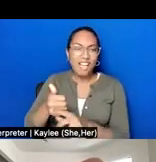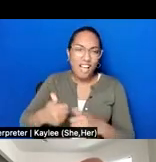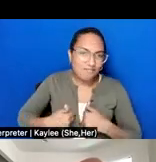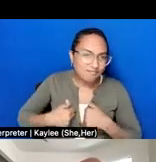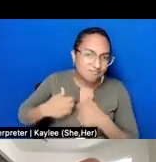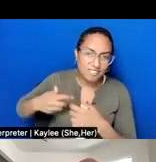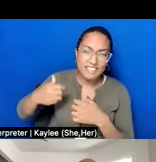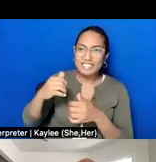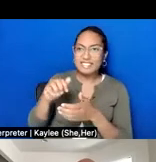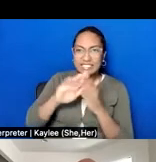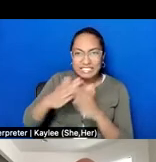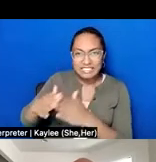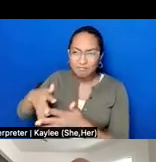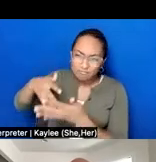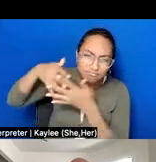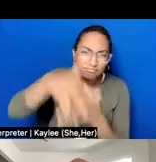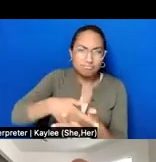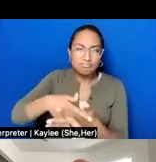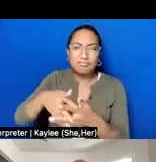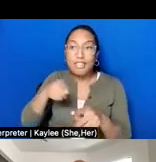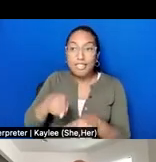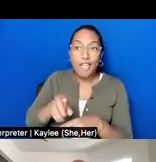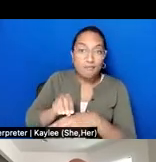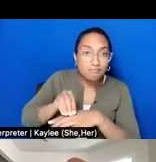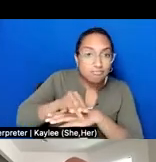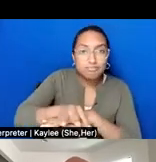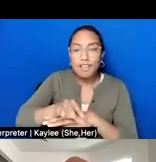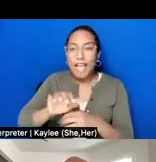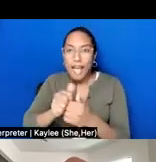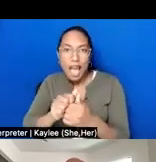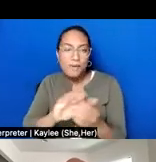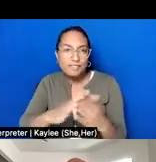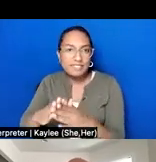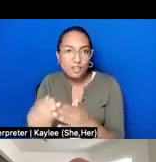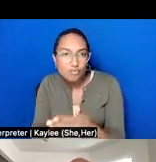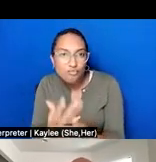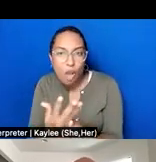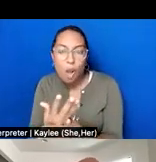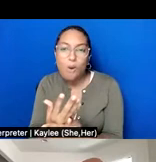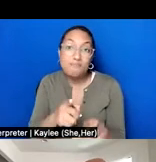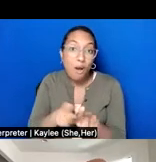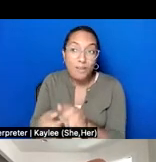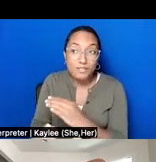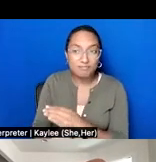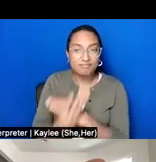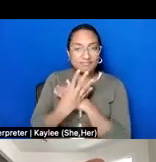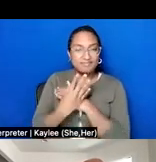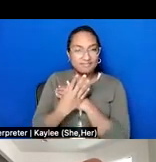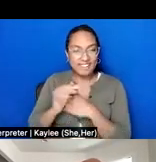by it. The project was launched in 2017 at a time that there was an increase in Islamophobia and